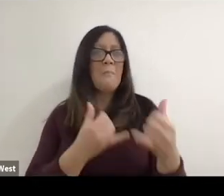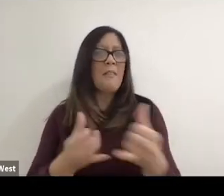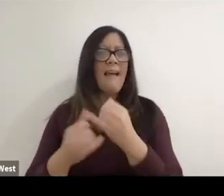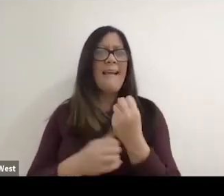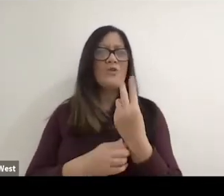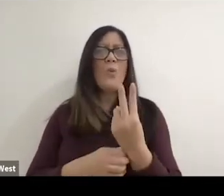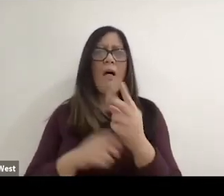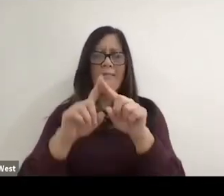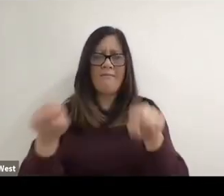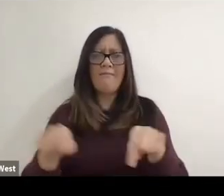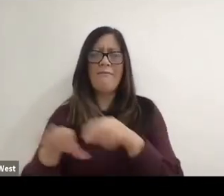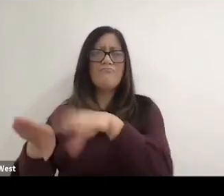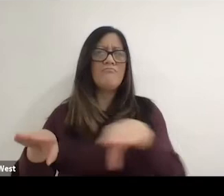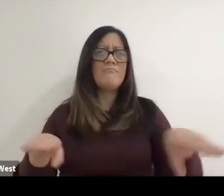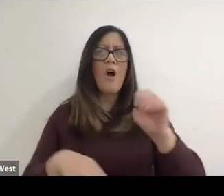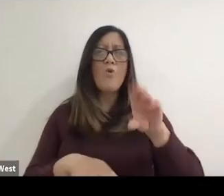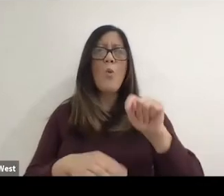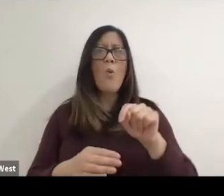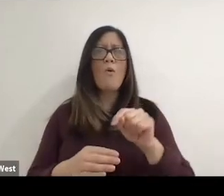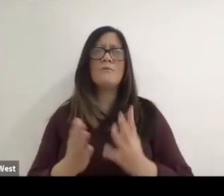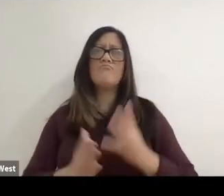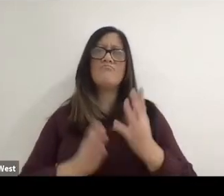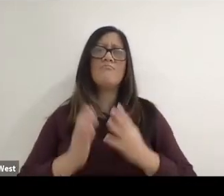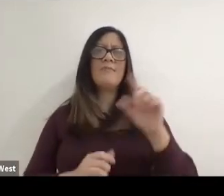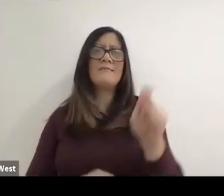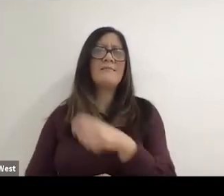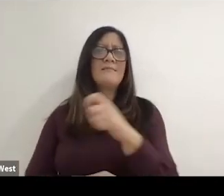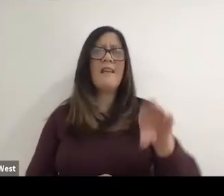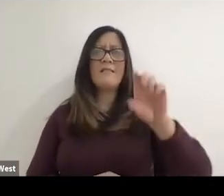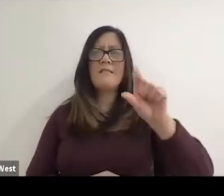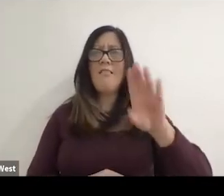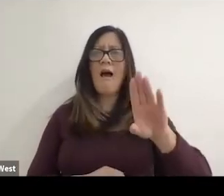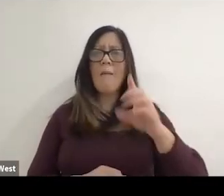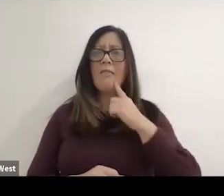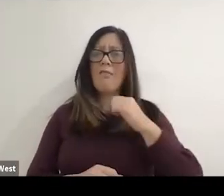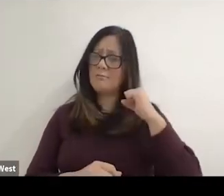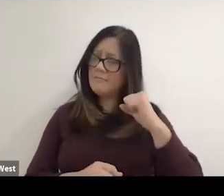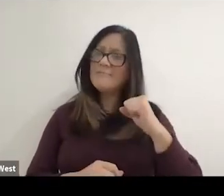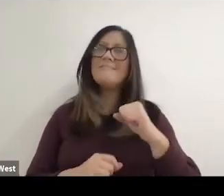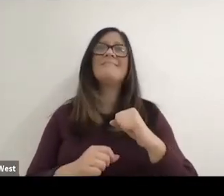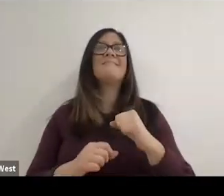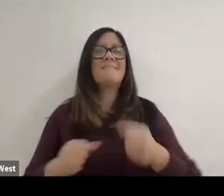courts in this nice tennis club. And I said to myself, alright, this is wheelchair tennis, we are.